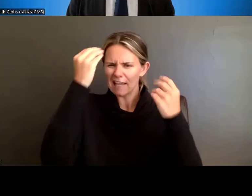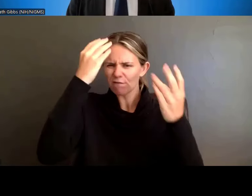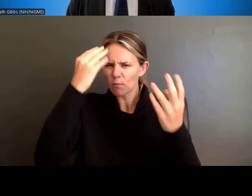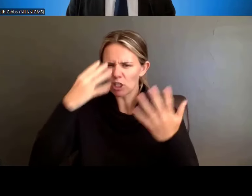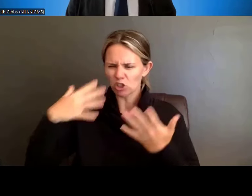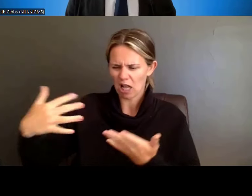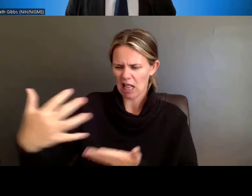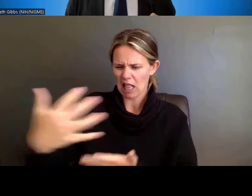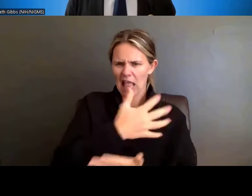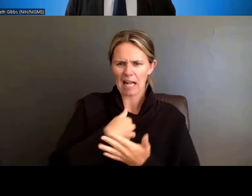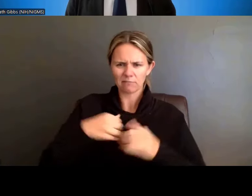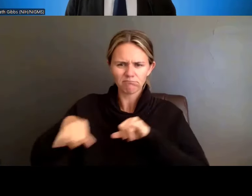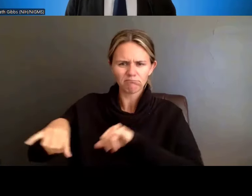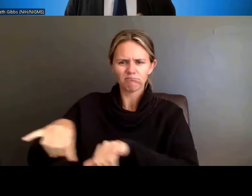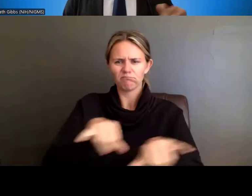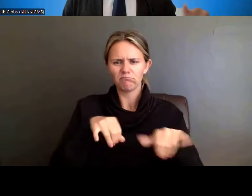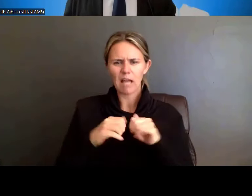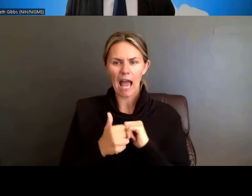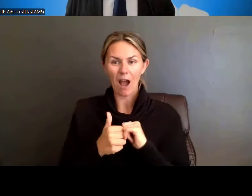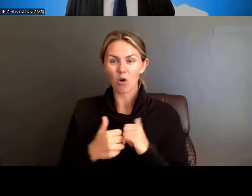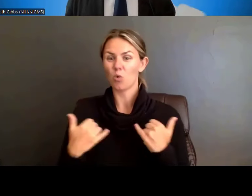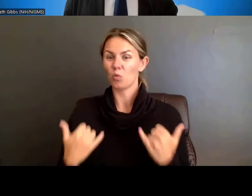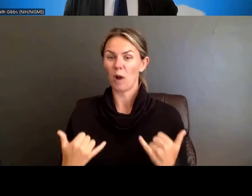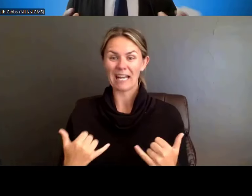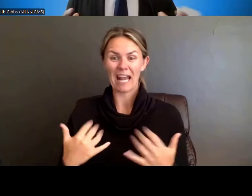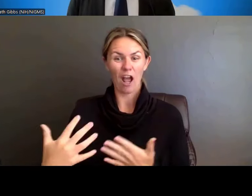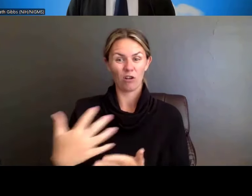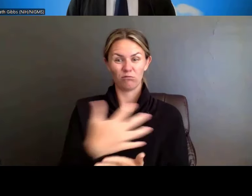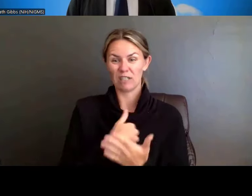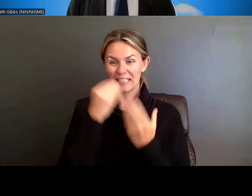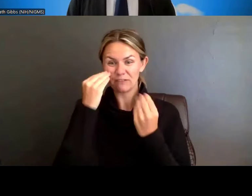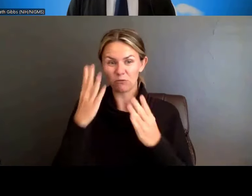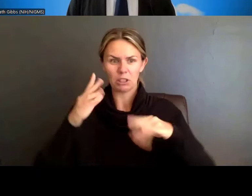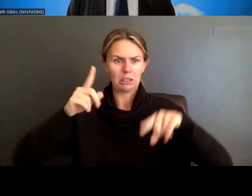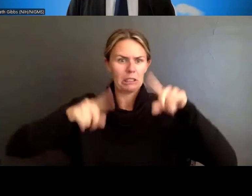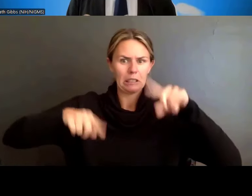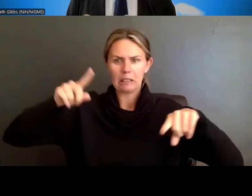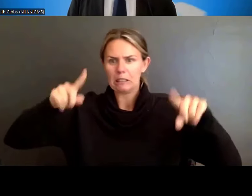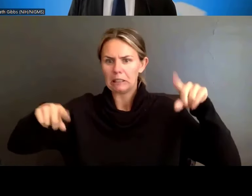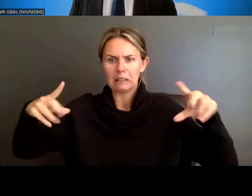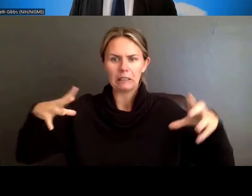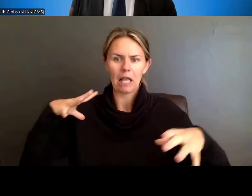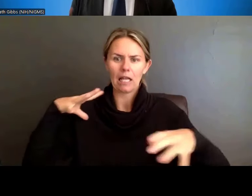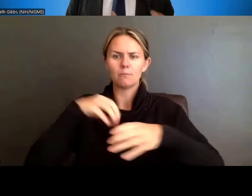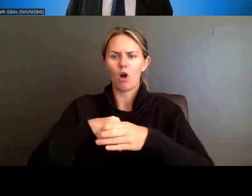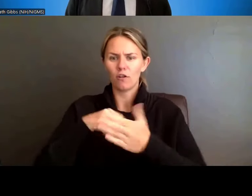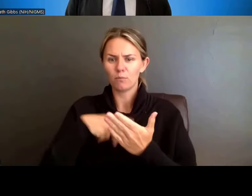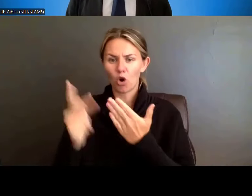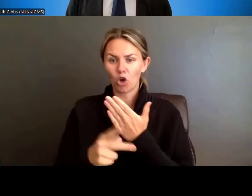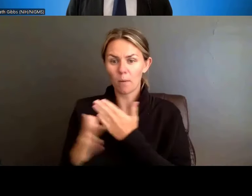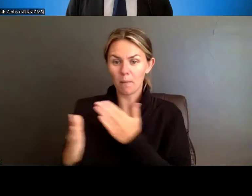Right now, it's collected in a variable manner, and it's part of the program plan. So, we're actually taking that out so that applicants